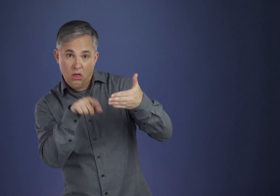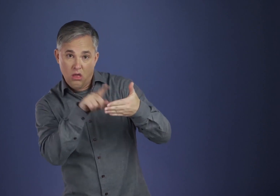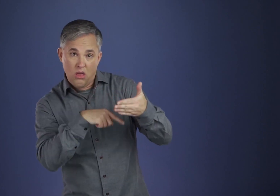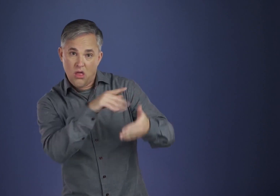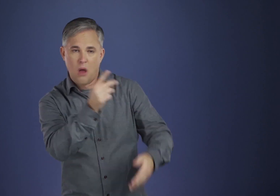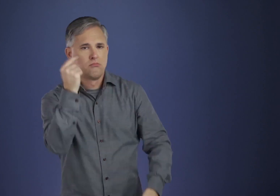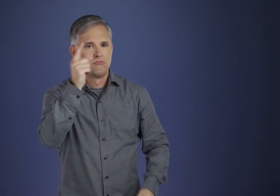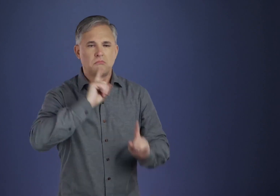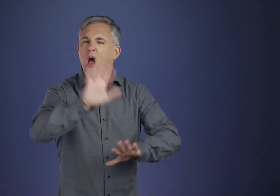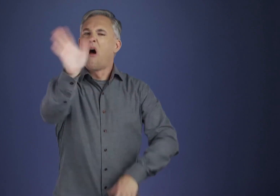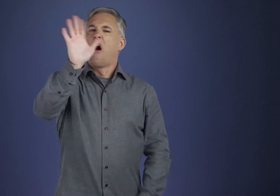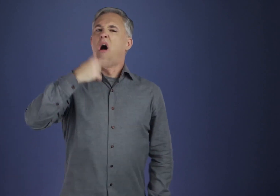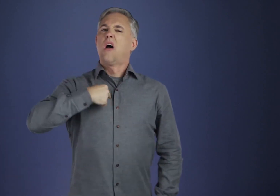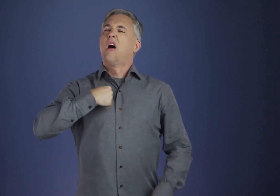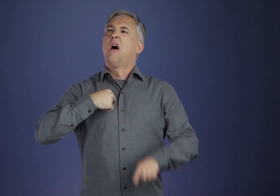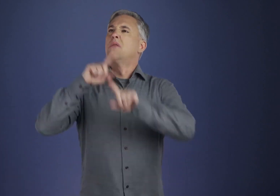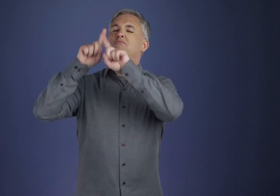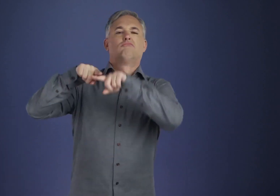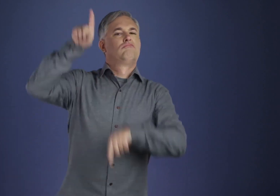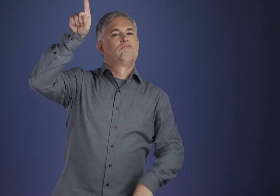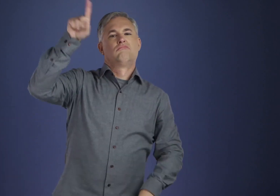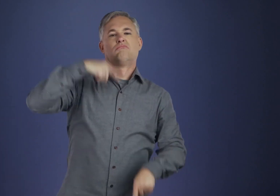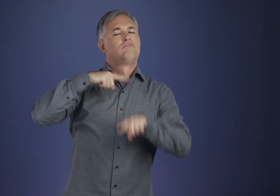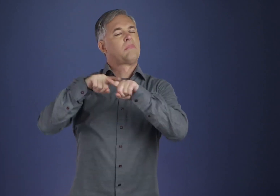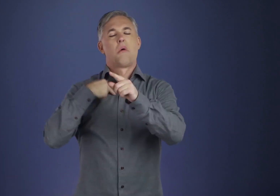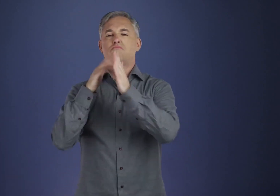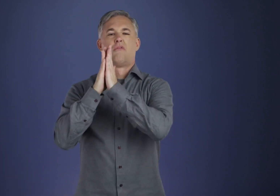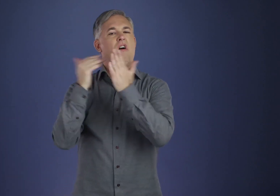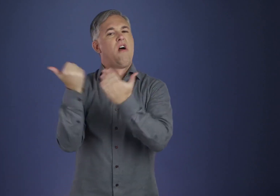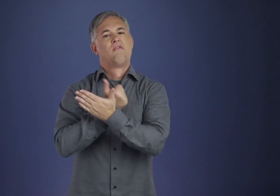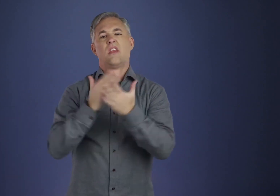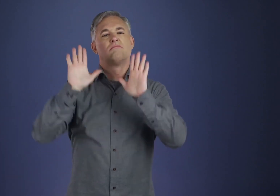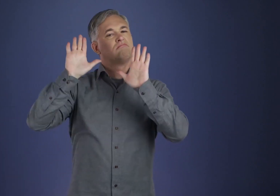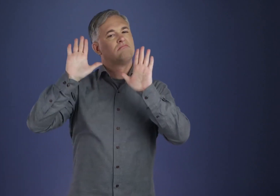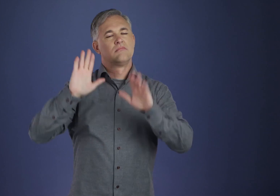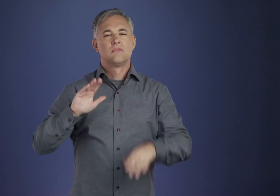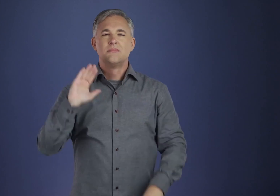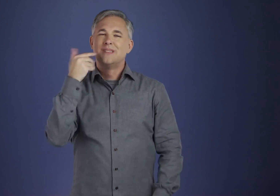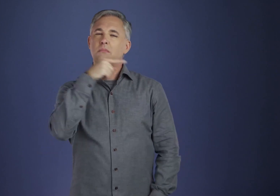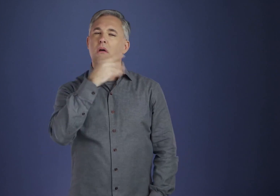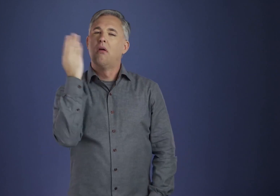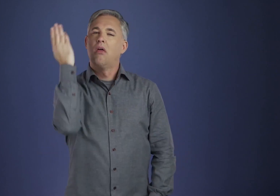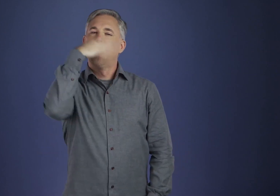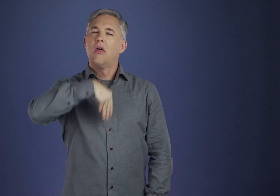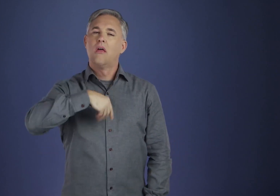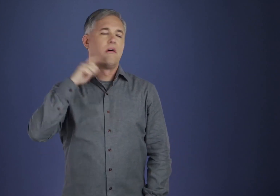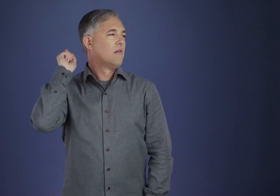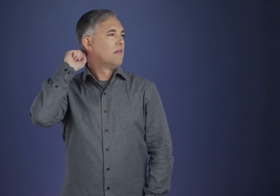Under such an illusion, he can of course create great havoc without in the least intending it.